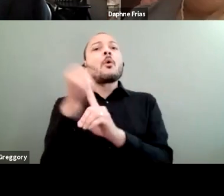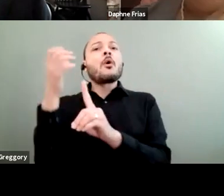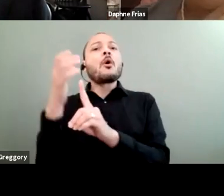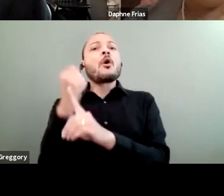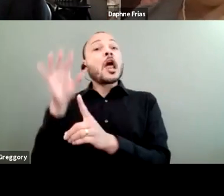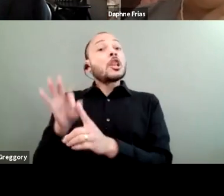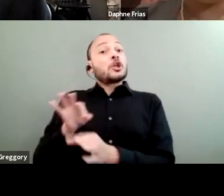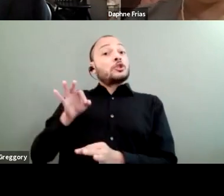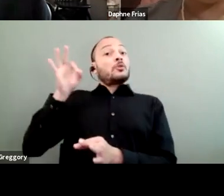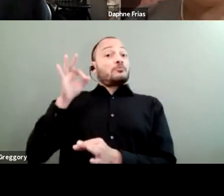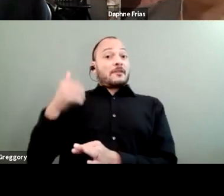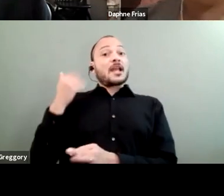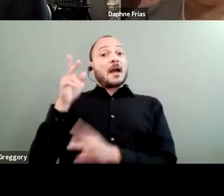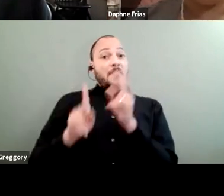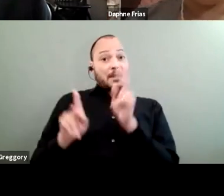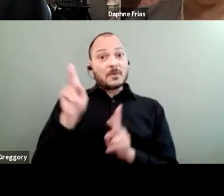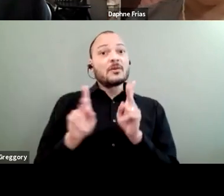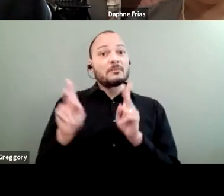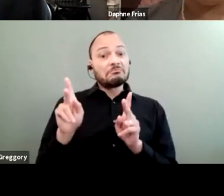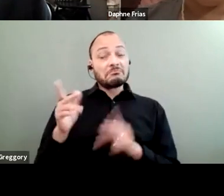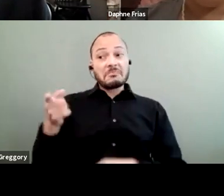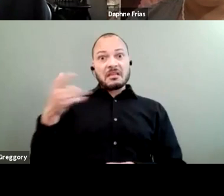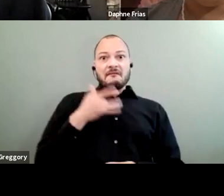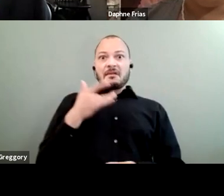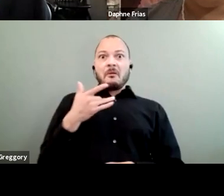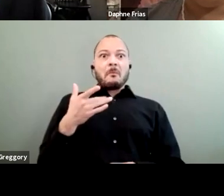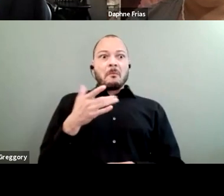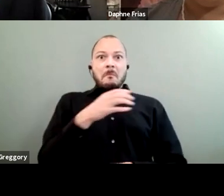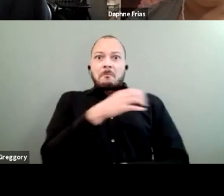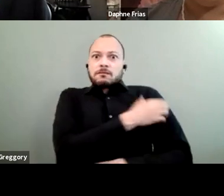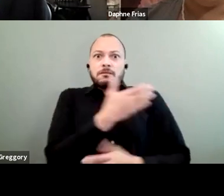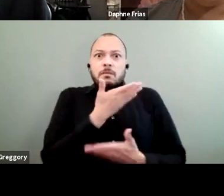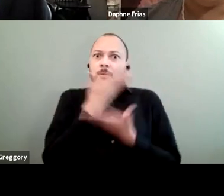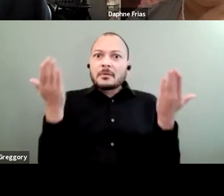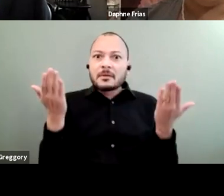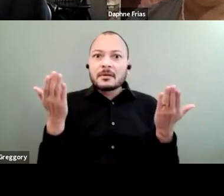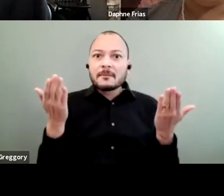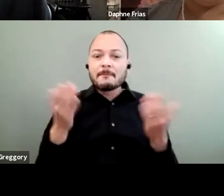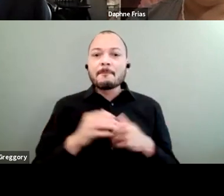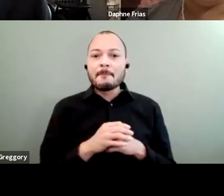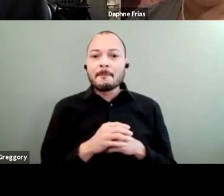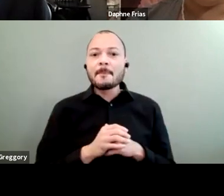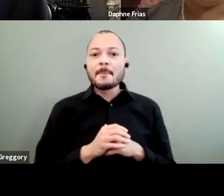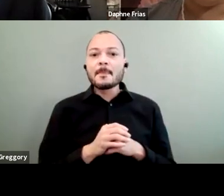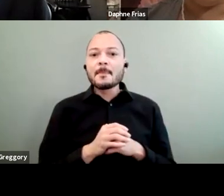And they feel powerless. And I had the opportunity to attend to the North America consultation